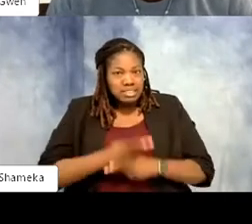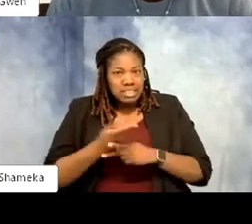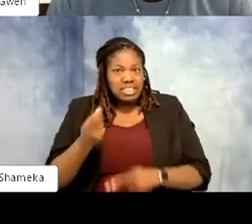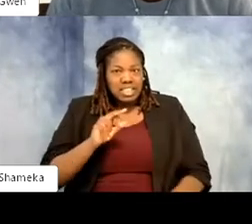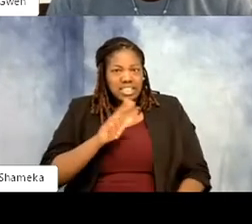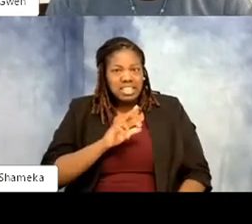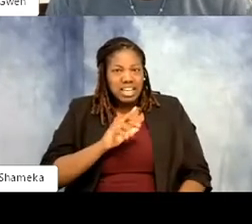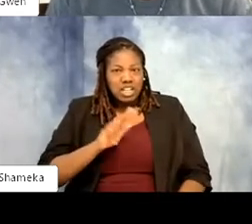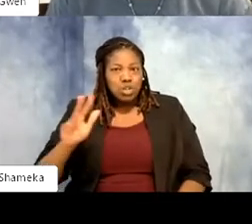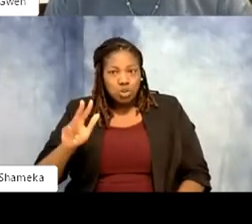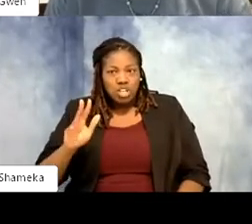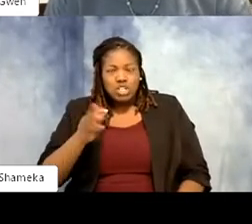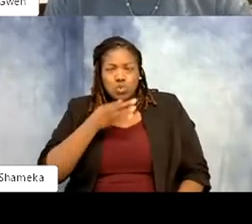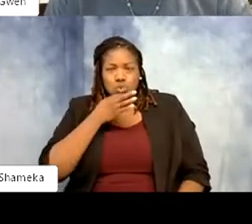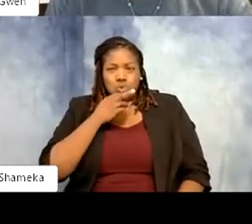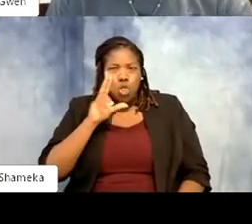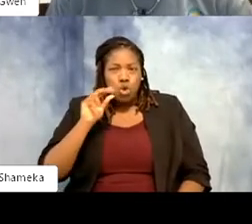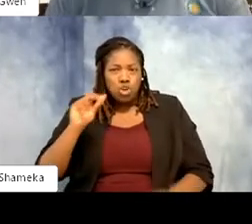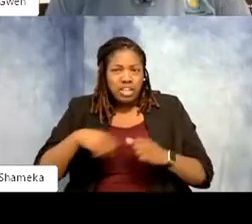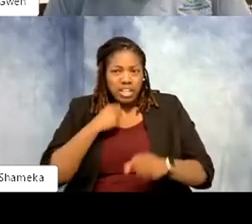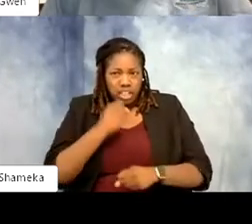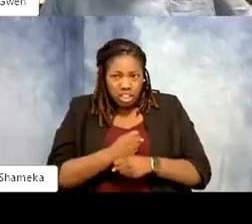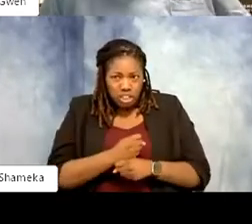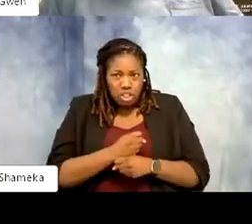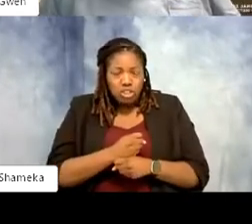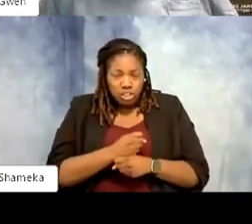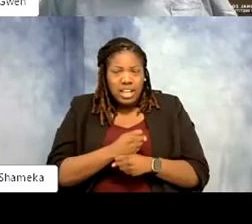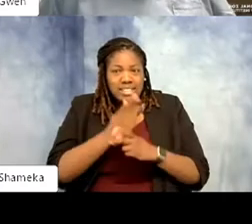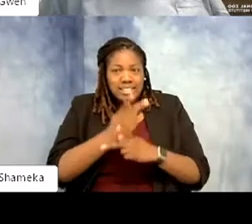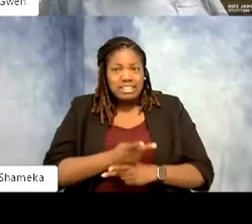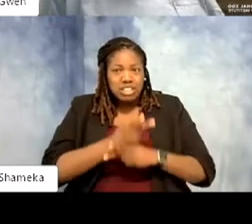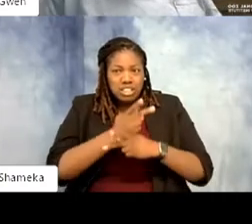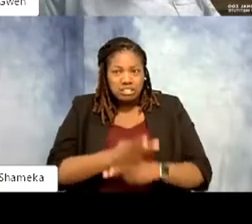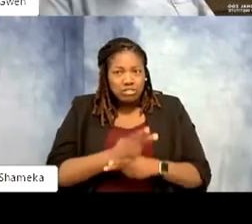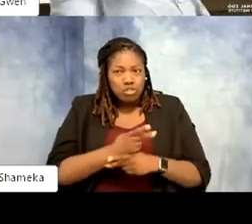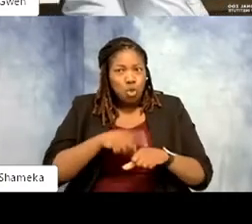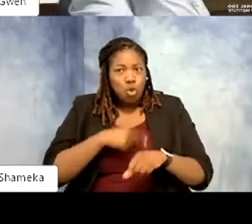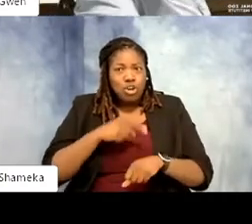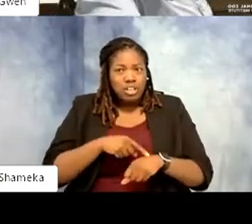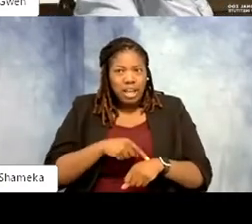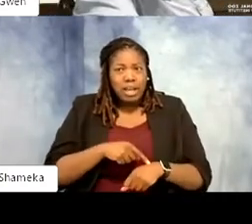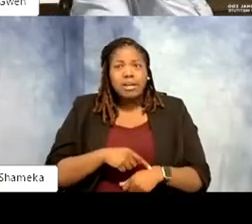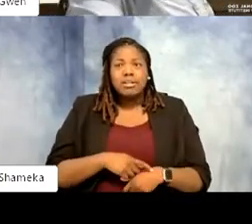I'm going on 30 years as far as being a paid keeper. Okay so senior not only means longevity